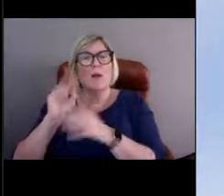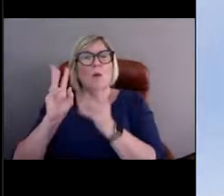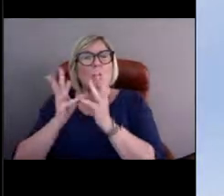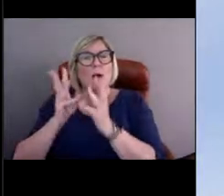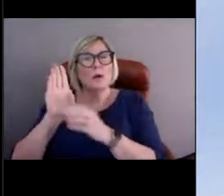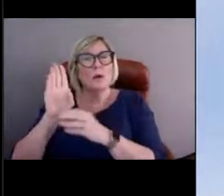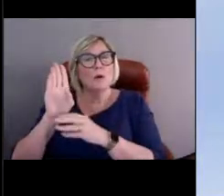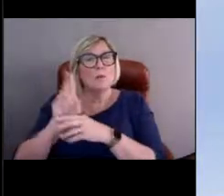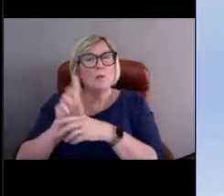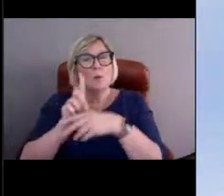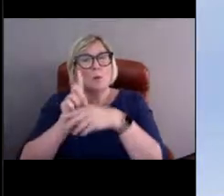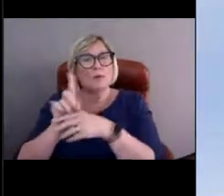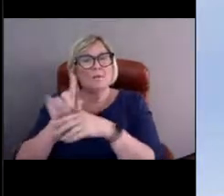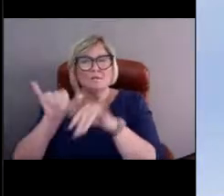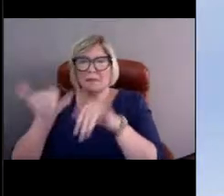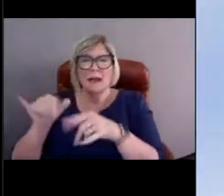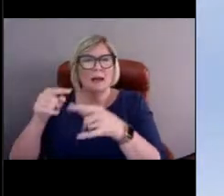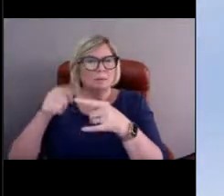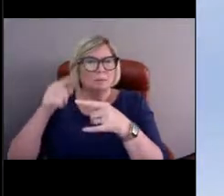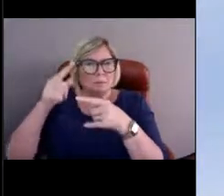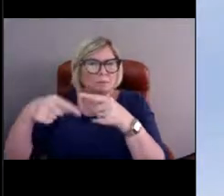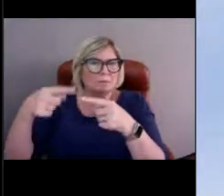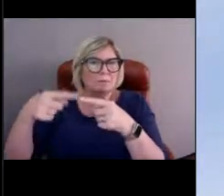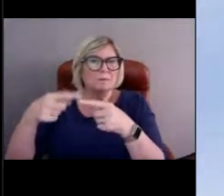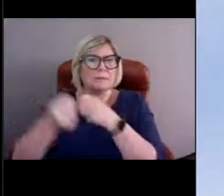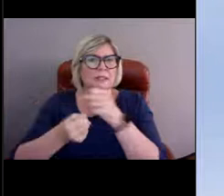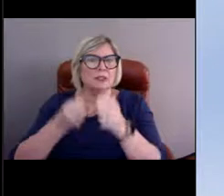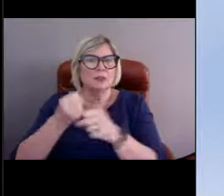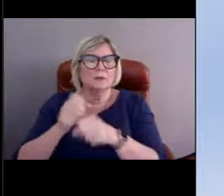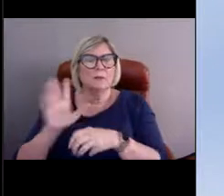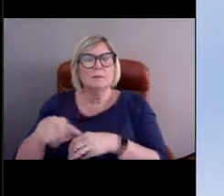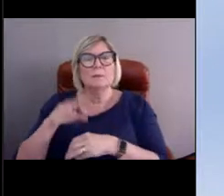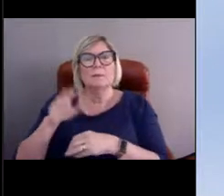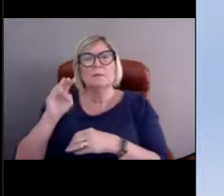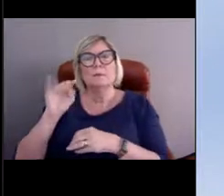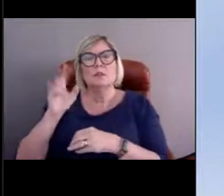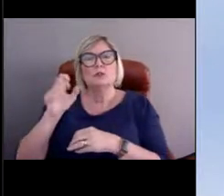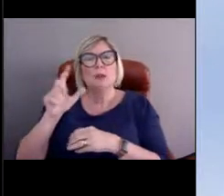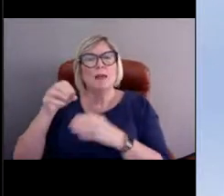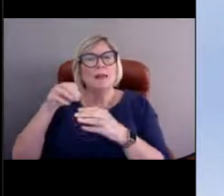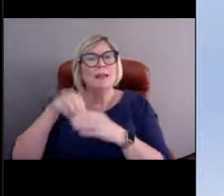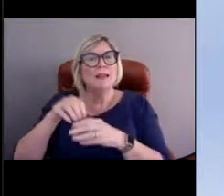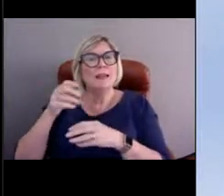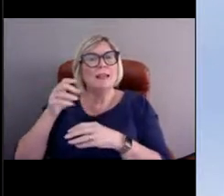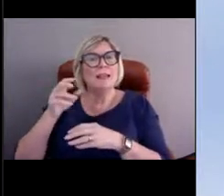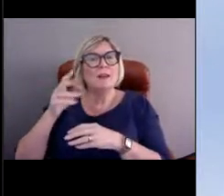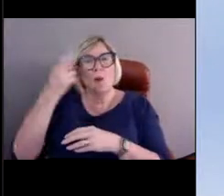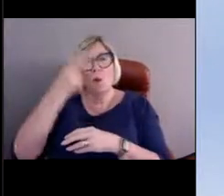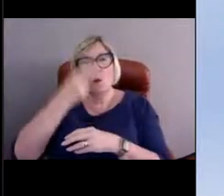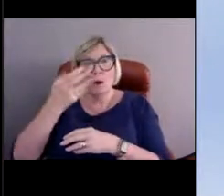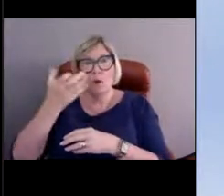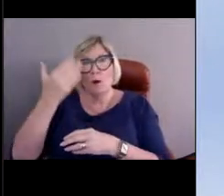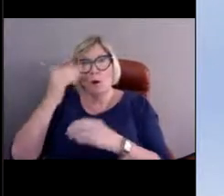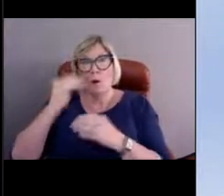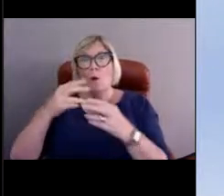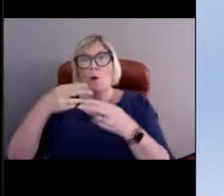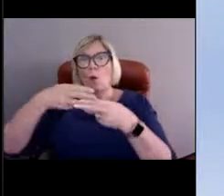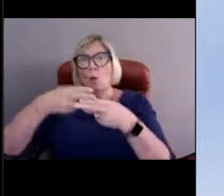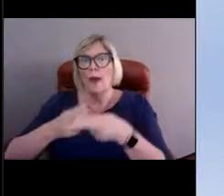[Nicole] Great, and Michelle in Hawaii wants to know, "How much two buoys weigh?" Oh, that's a great question.